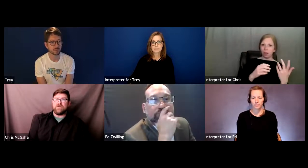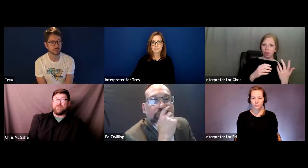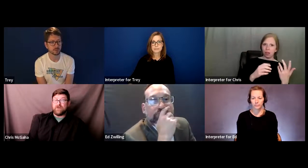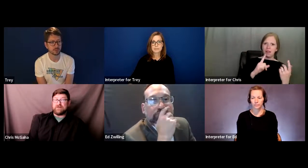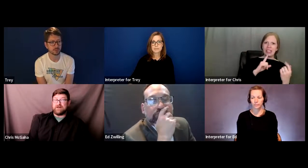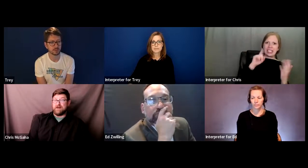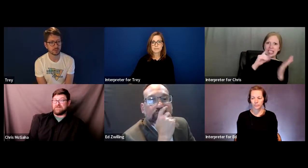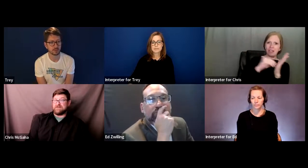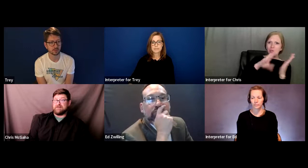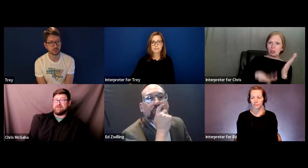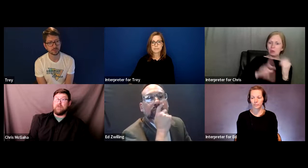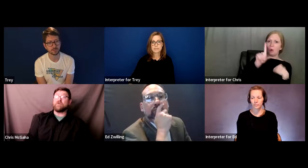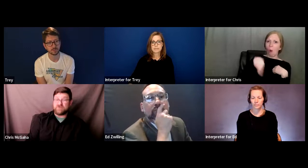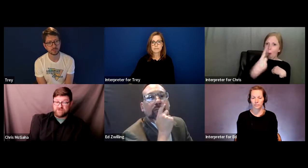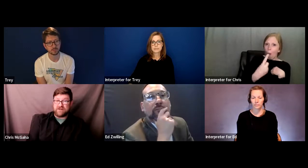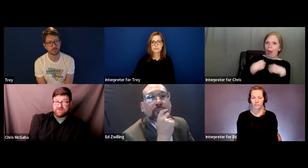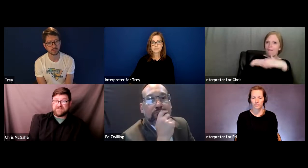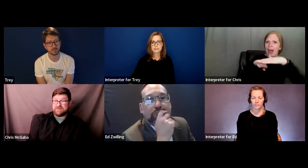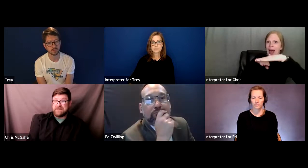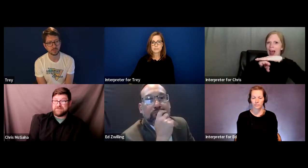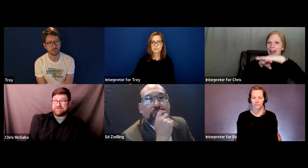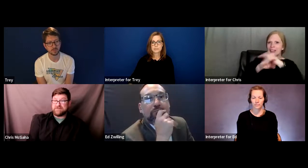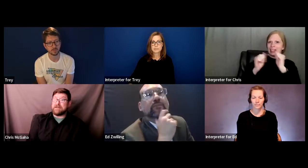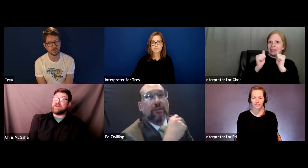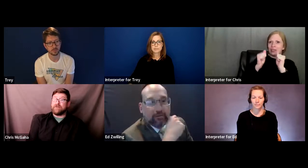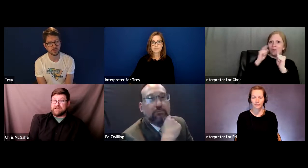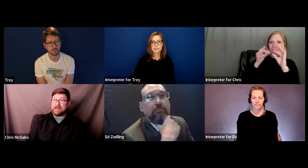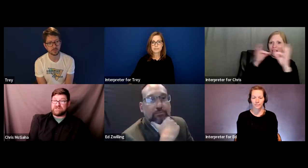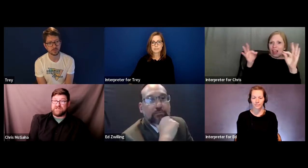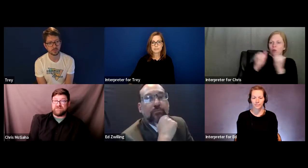So it really becomes the most restrictive sometimes, depending on the language needs